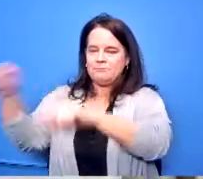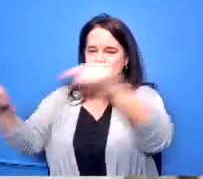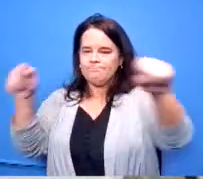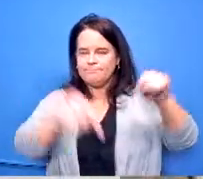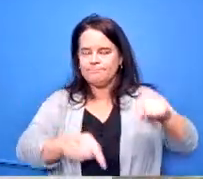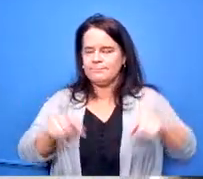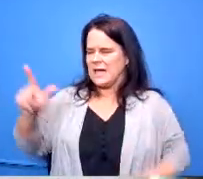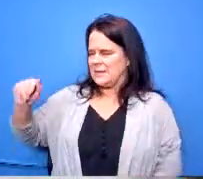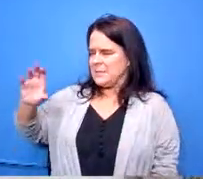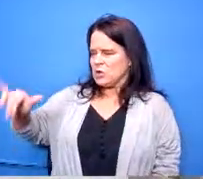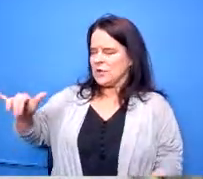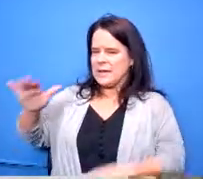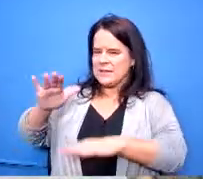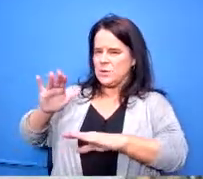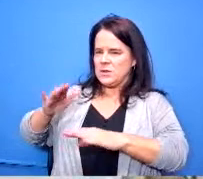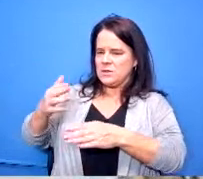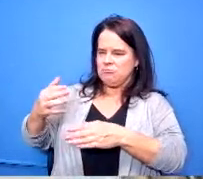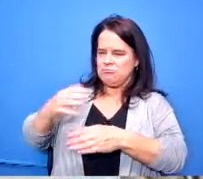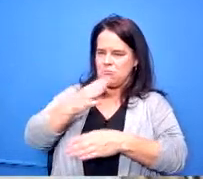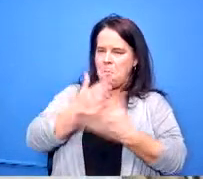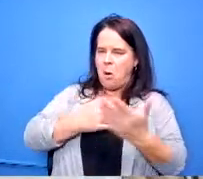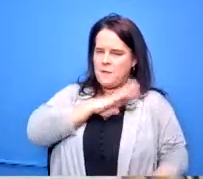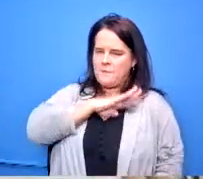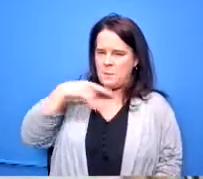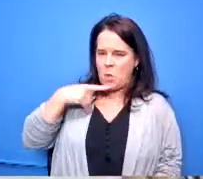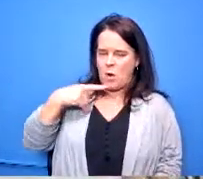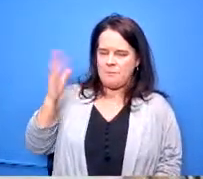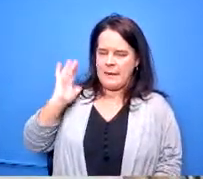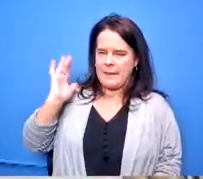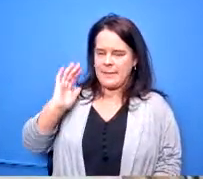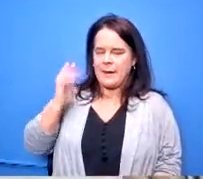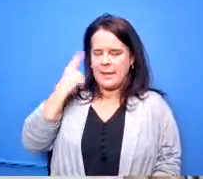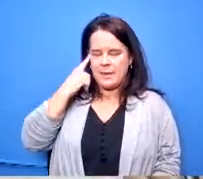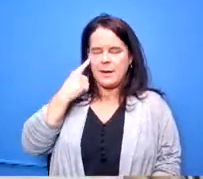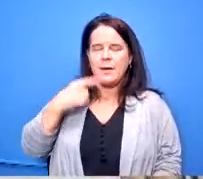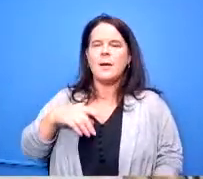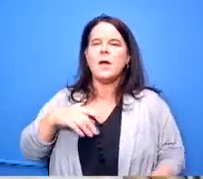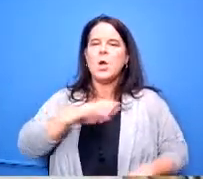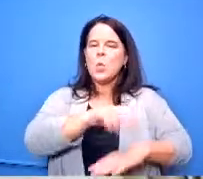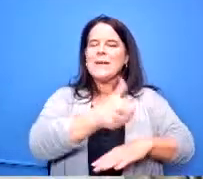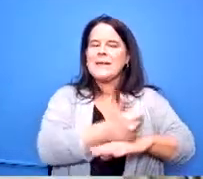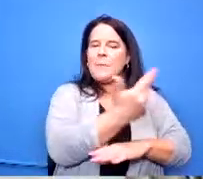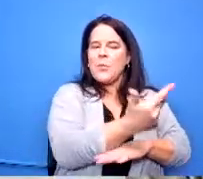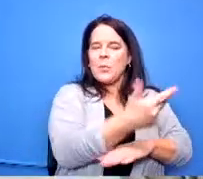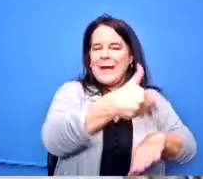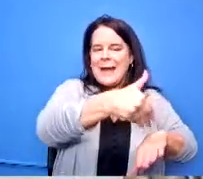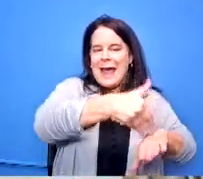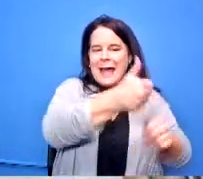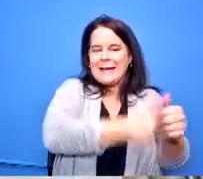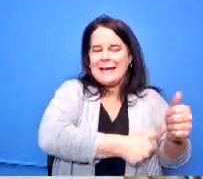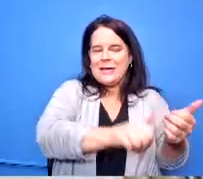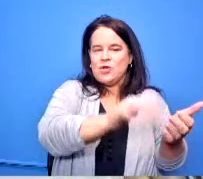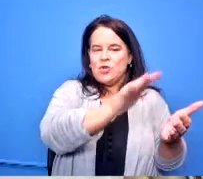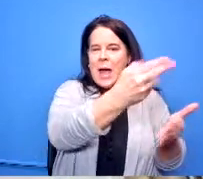i believe and and others and we put in three at every high school instead of just opponents and